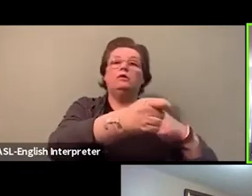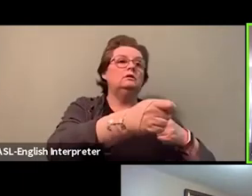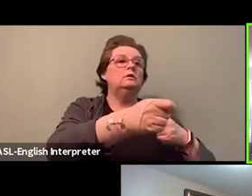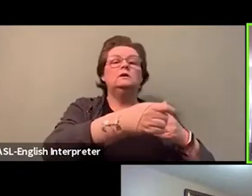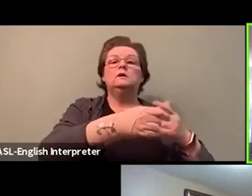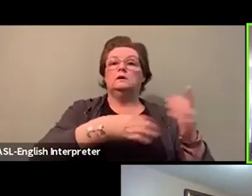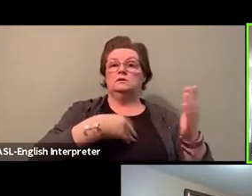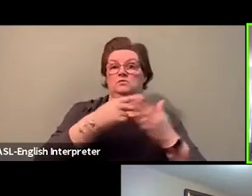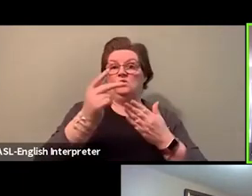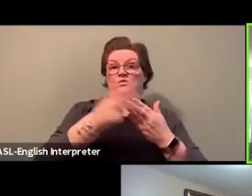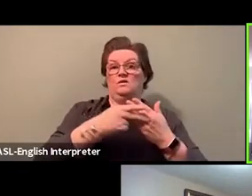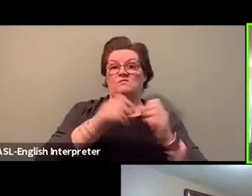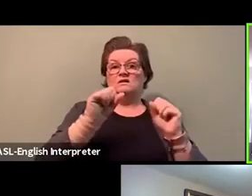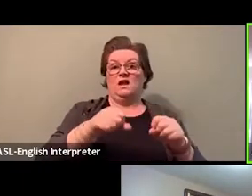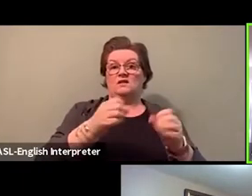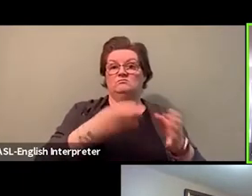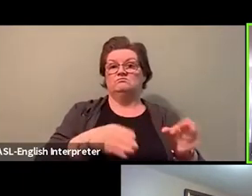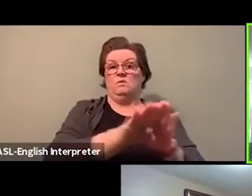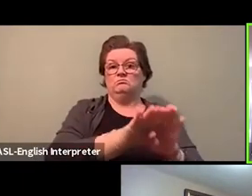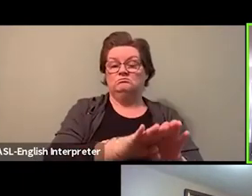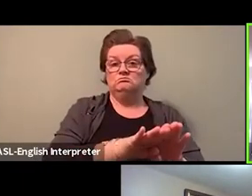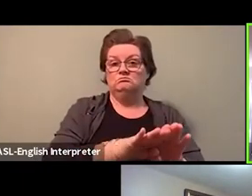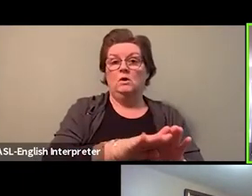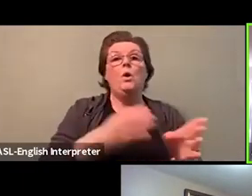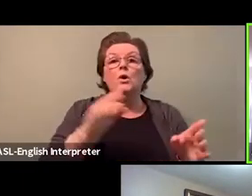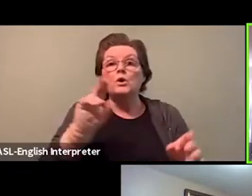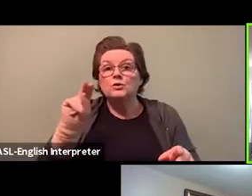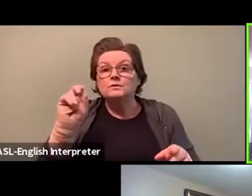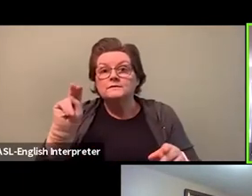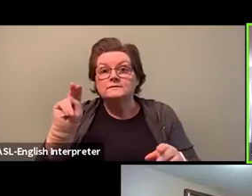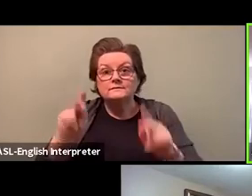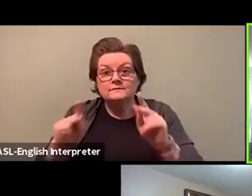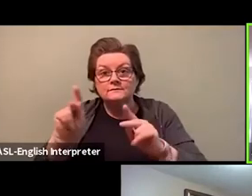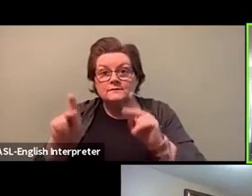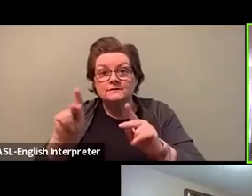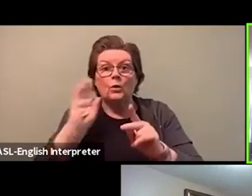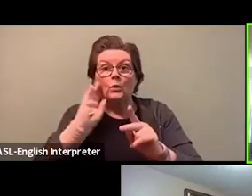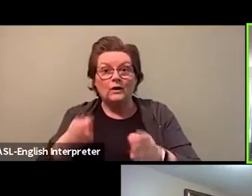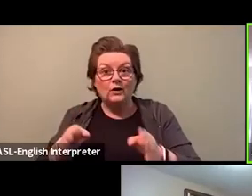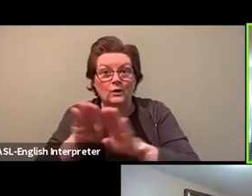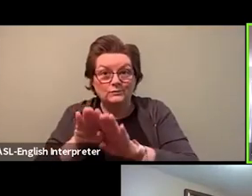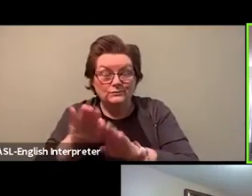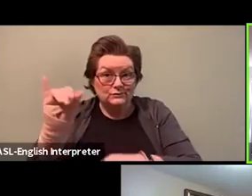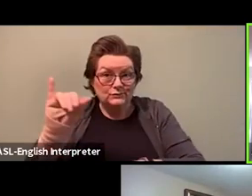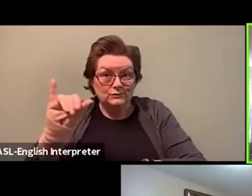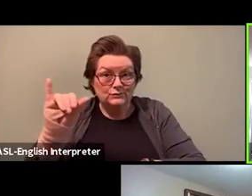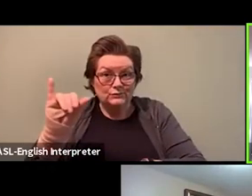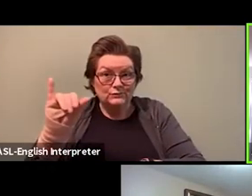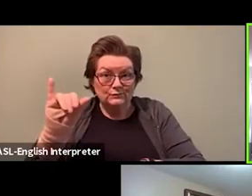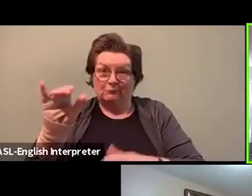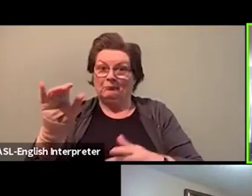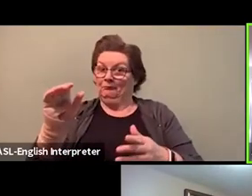often unions, because they impact their workforce so much. I didn't even know that, until mentioned by the Human Rights Commission.